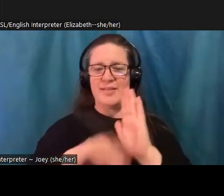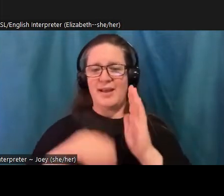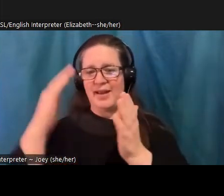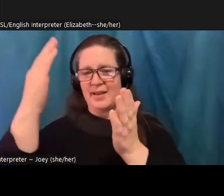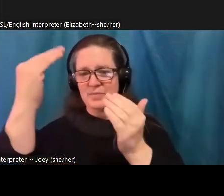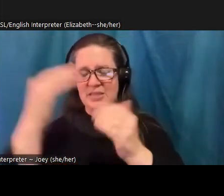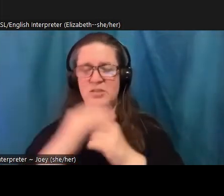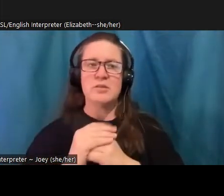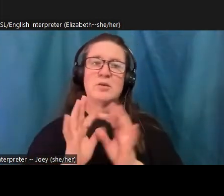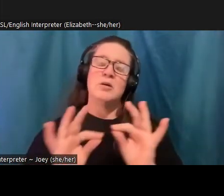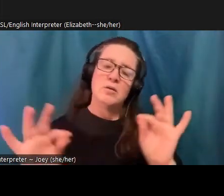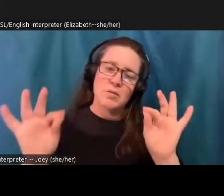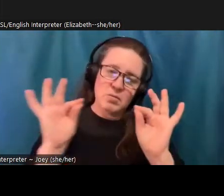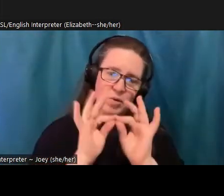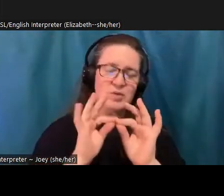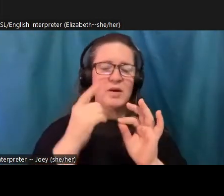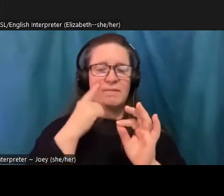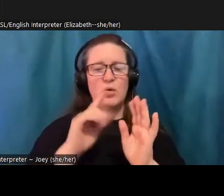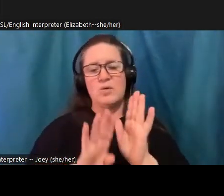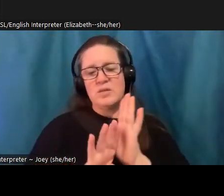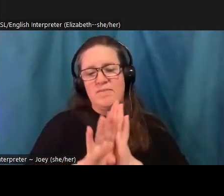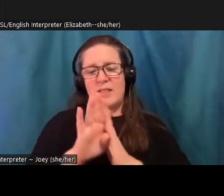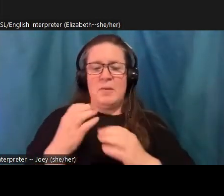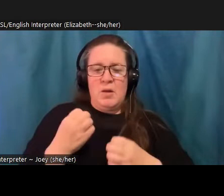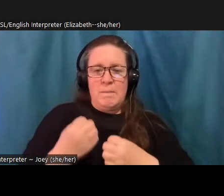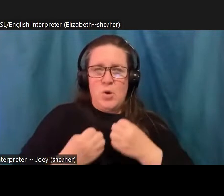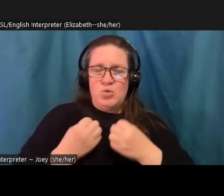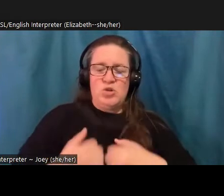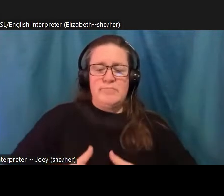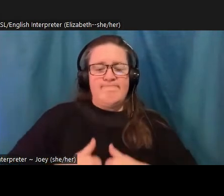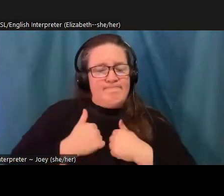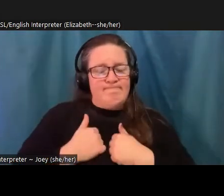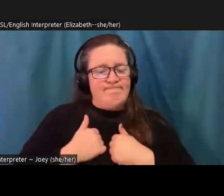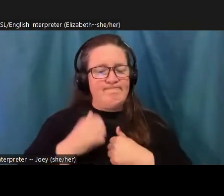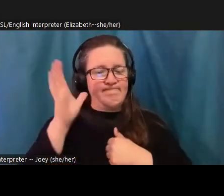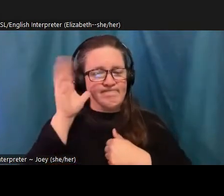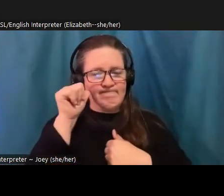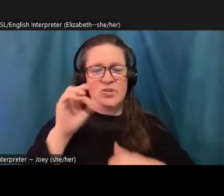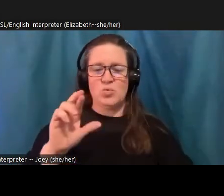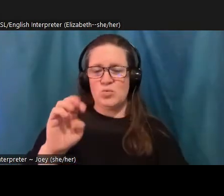because our sense of purpose and justice can always remain intact, even in those moments that seem hopeless, right,